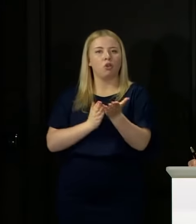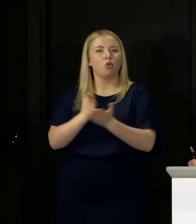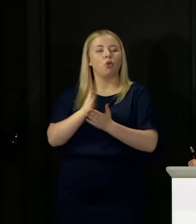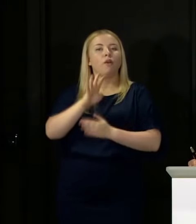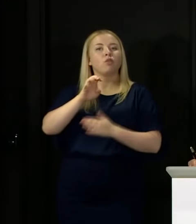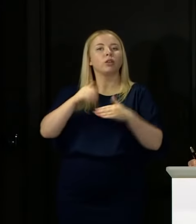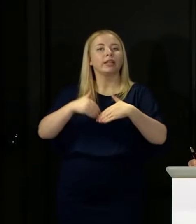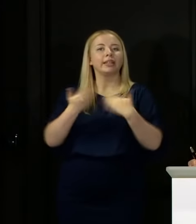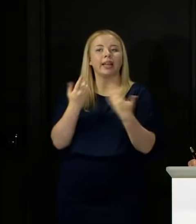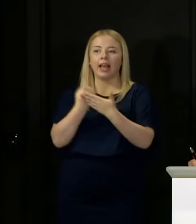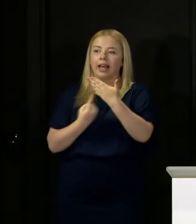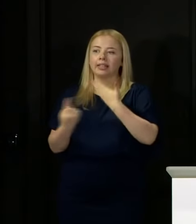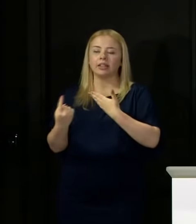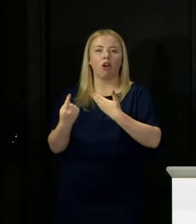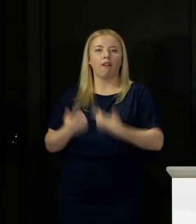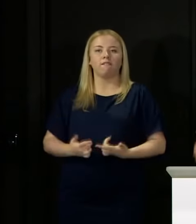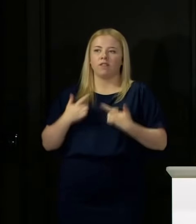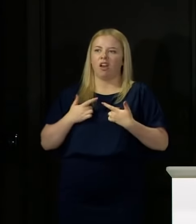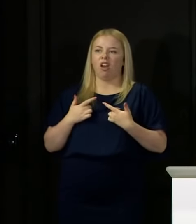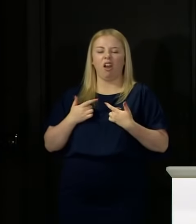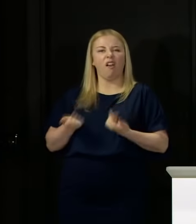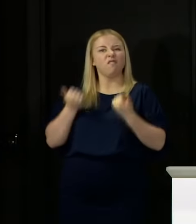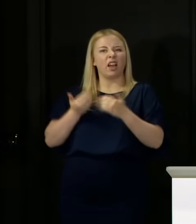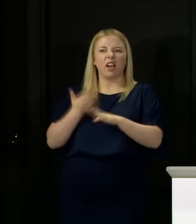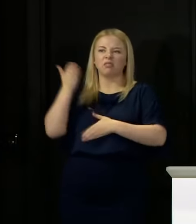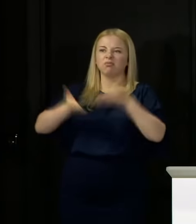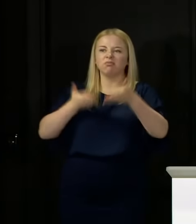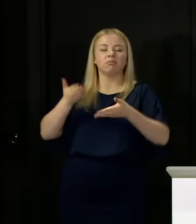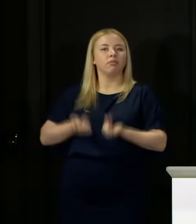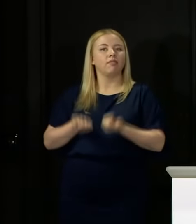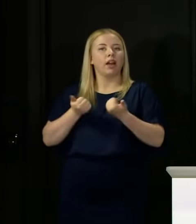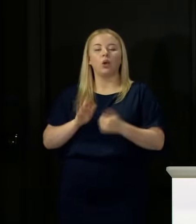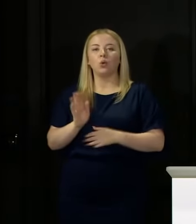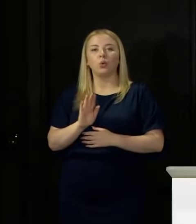period, and I don't know whether anybody did that, but I want to be absolutely clear with